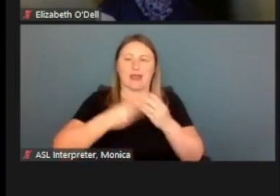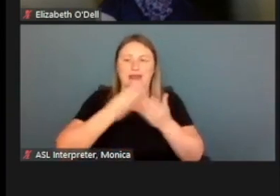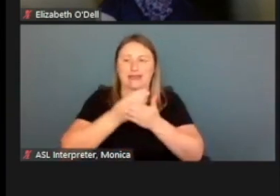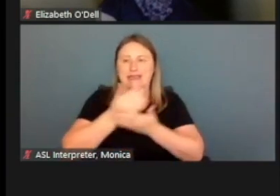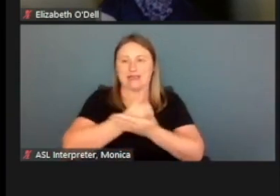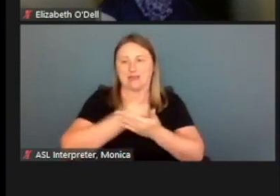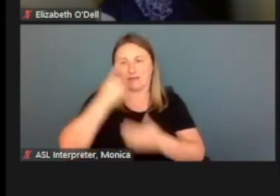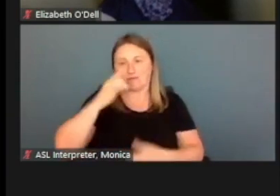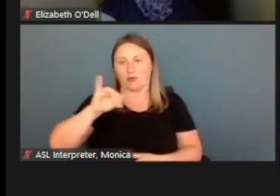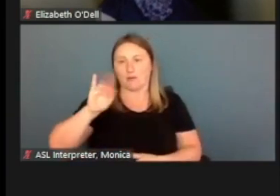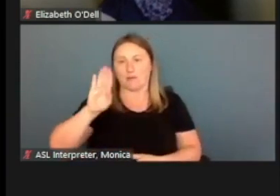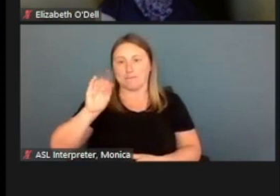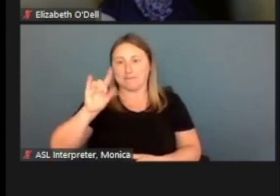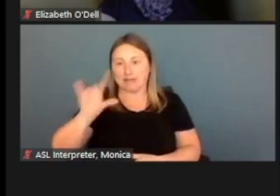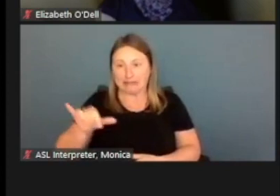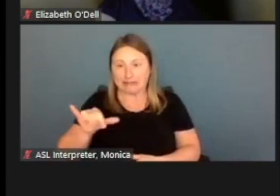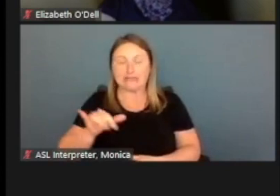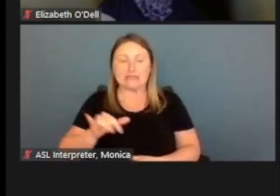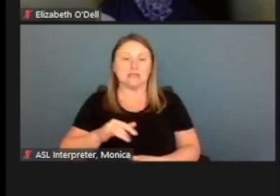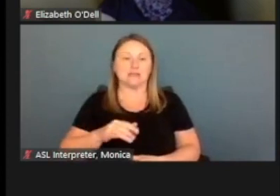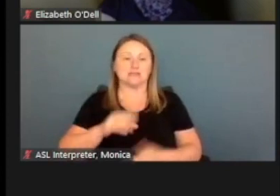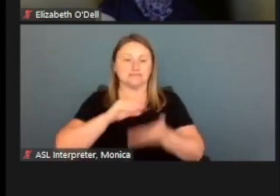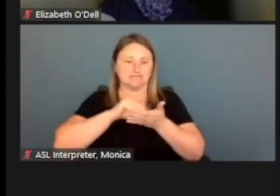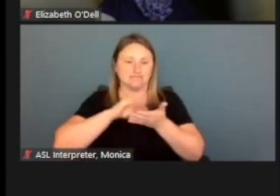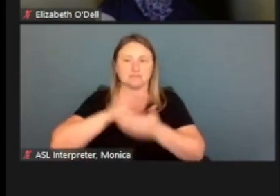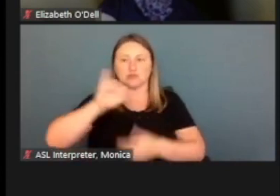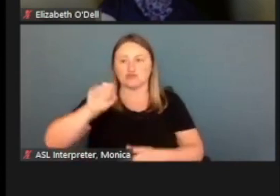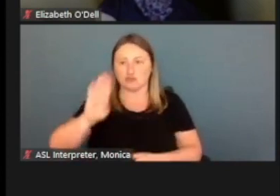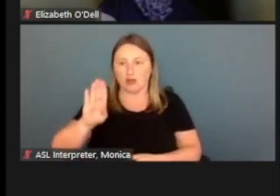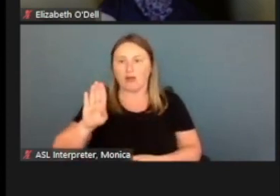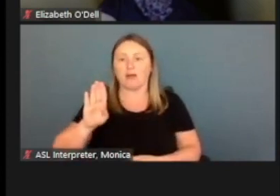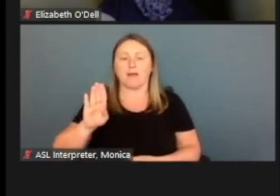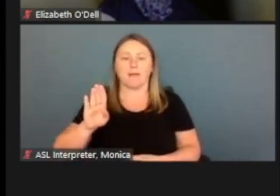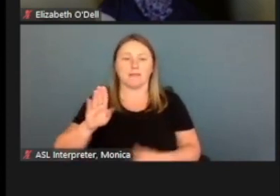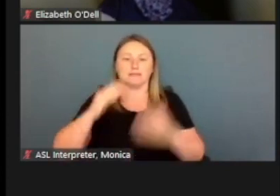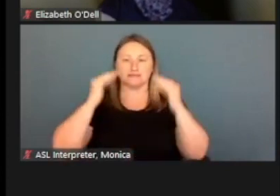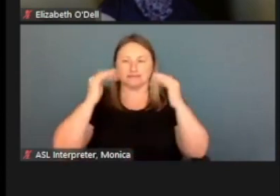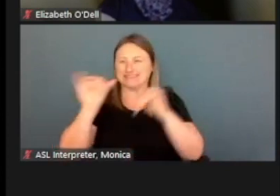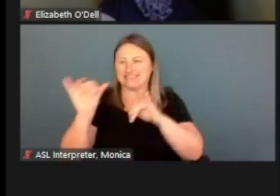Again, it's a job. And it's kind of those same steps we just went through.